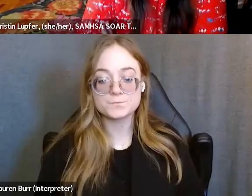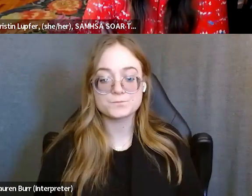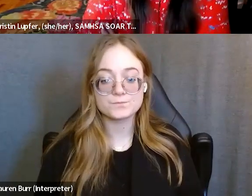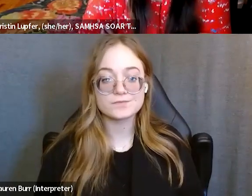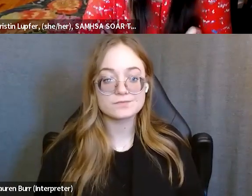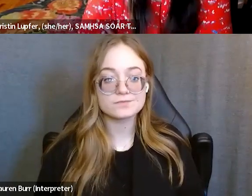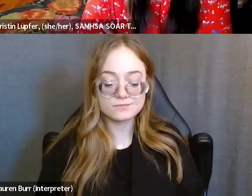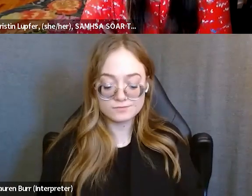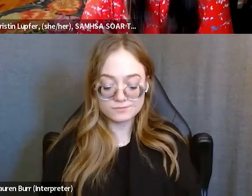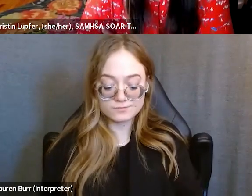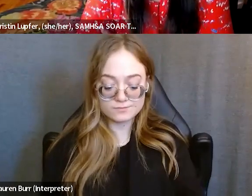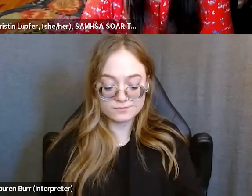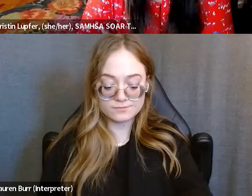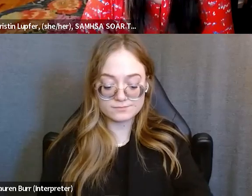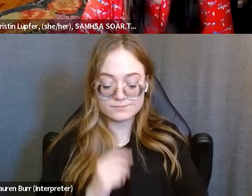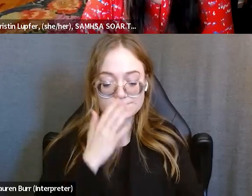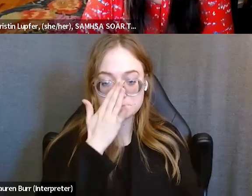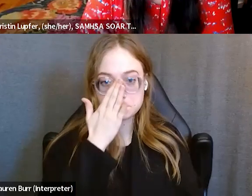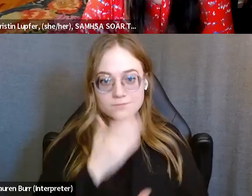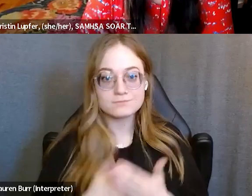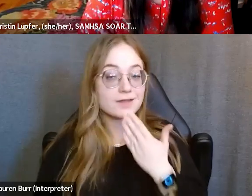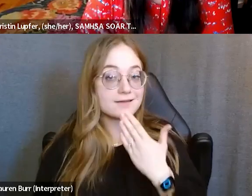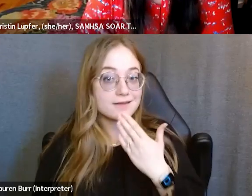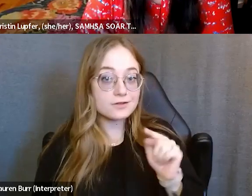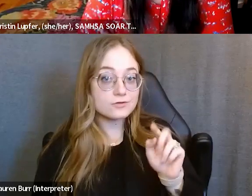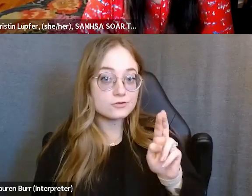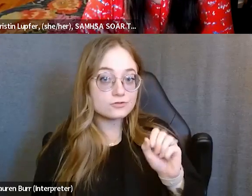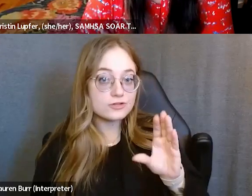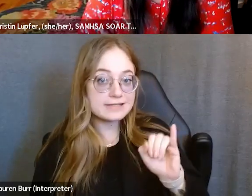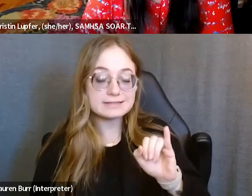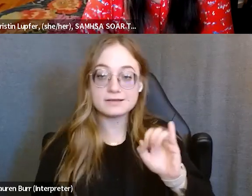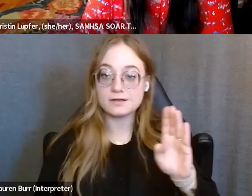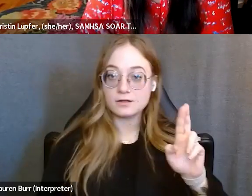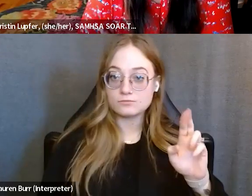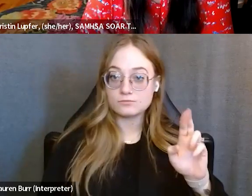Great, thanks. Traci or Brandy, anything that you would wanna add to that, about things that you do?